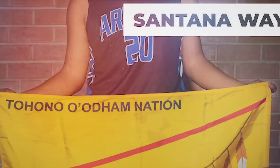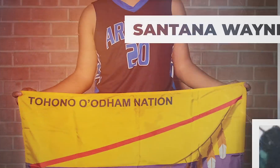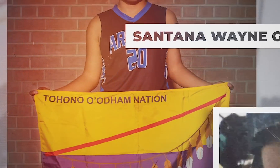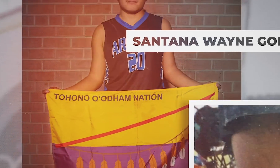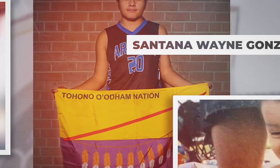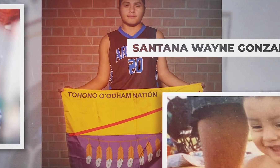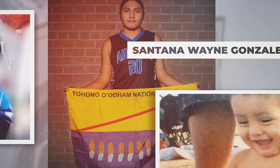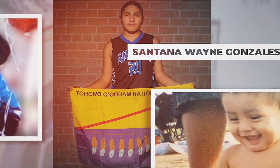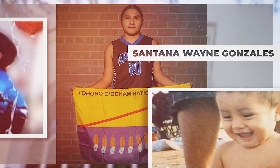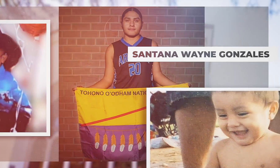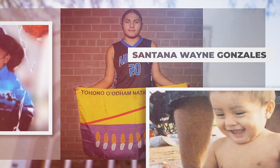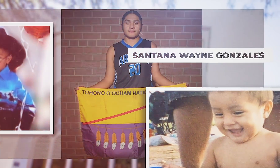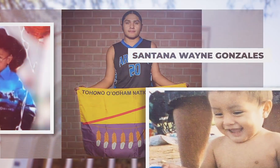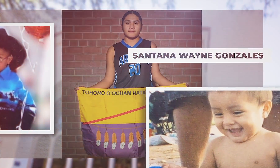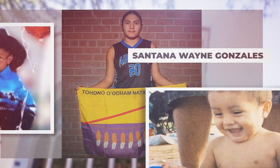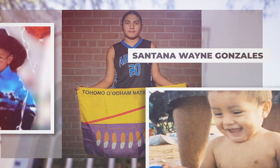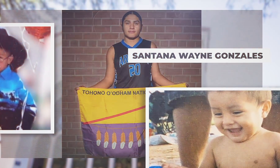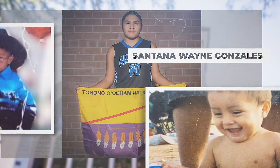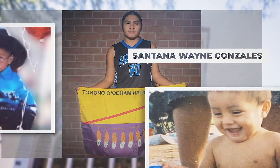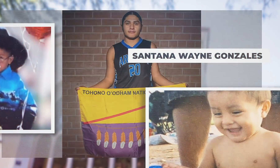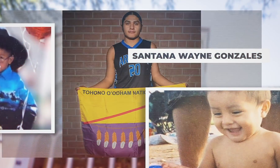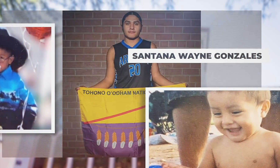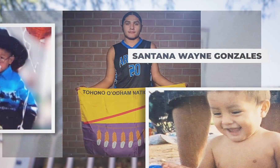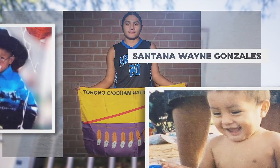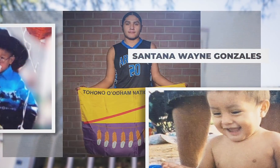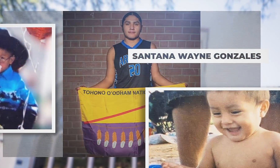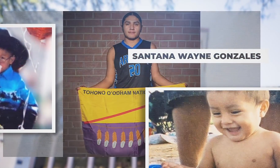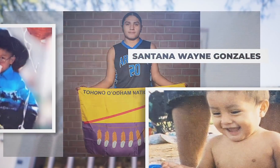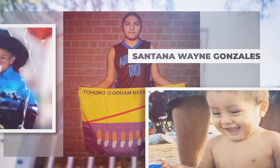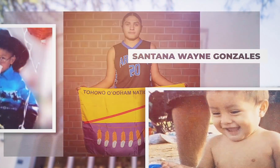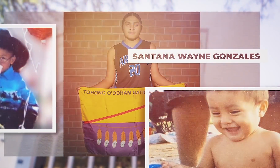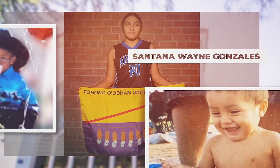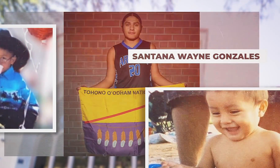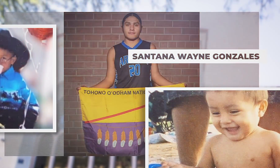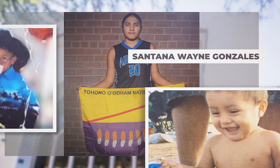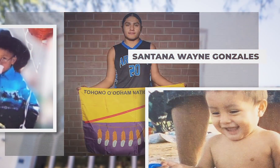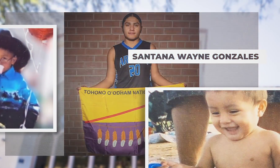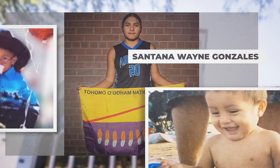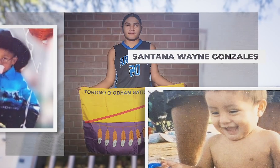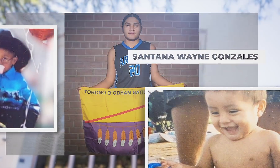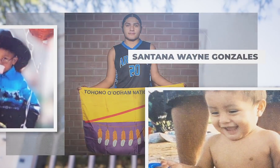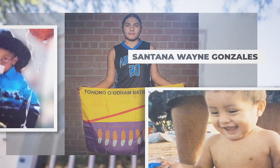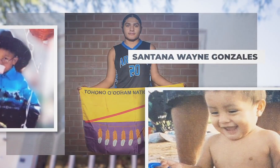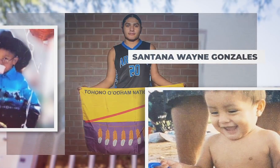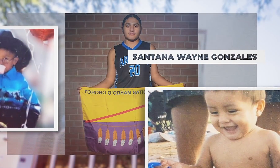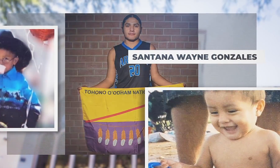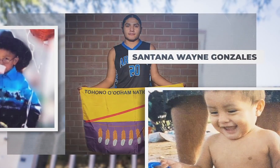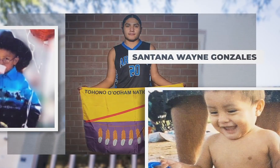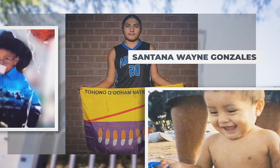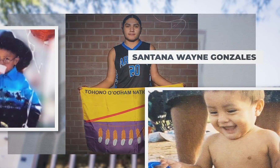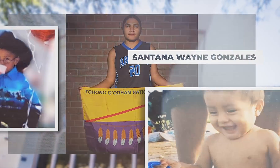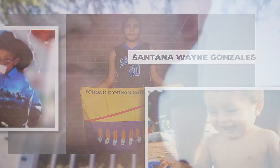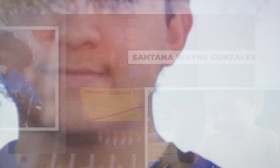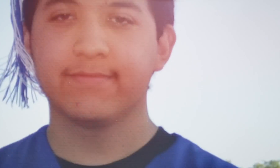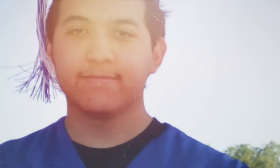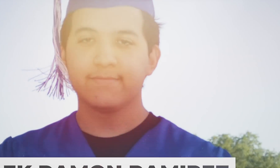NEXT WE SEE SANTANA WHEN GONZALEZ IN HIS BASKETBALL JERSEY HOLDING THE TOHONO O'ODHAM NATION FLAG AND TWO BABY PICTURES